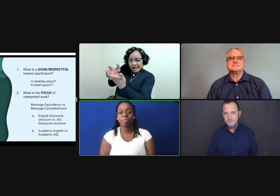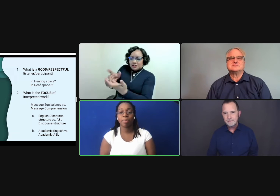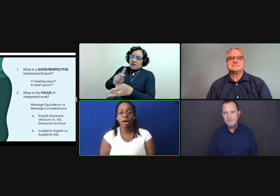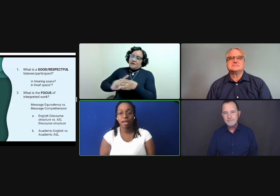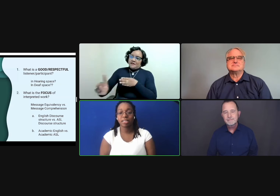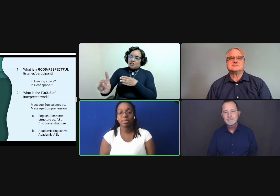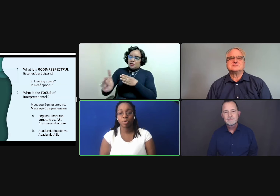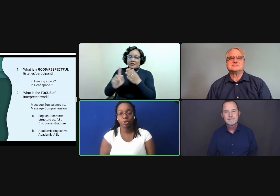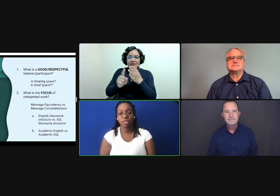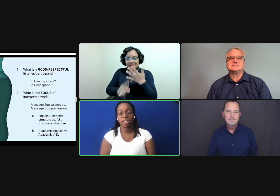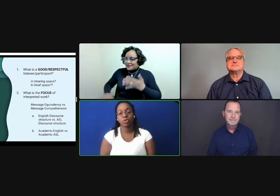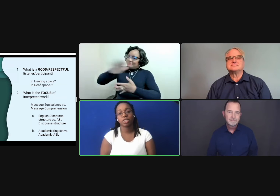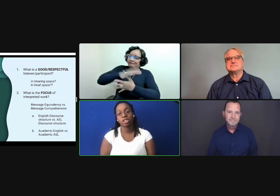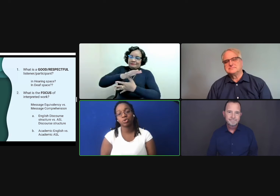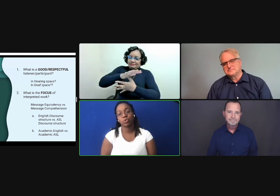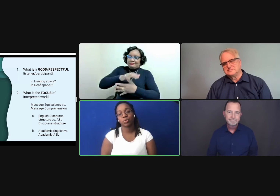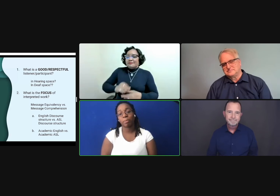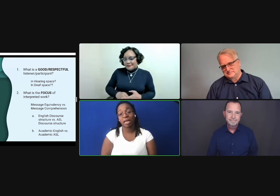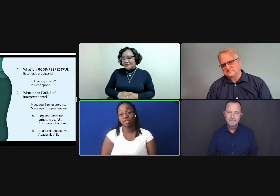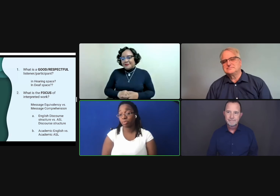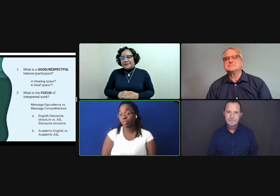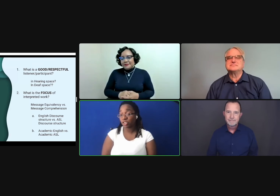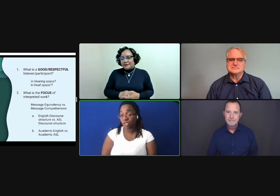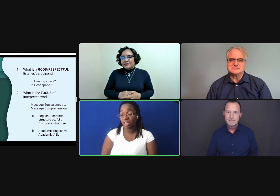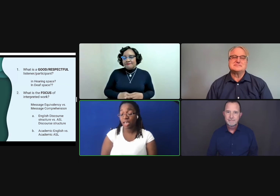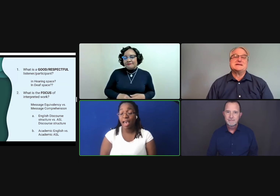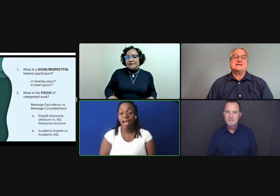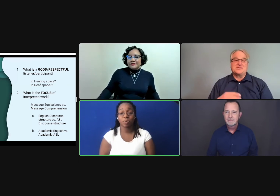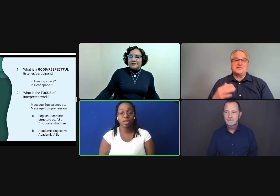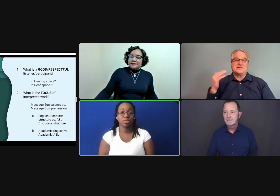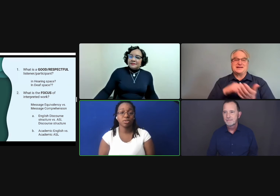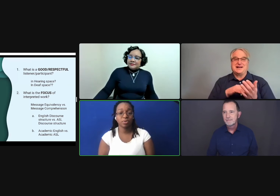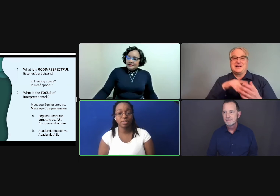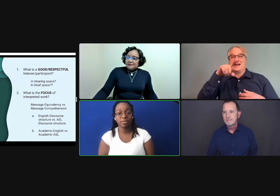it's important that you continue to match the profession as well as the student.